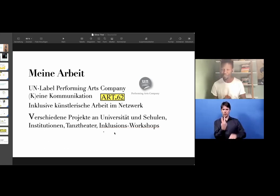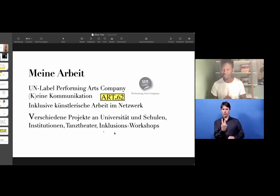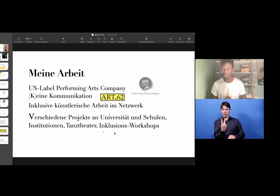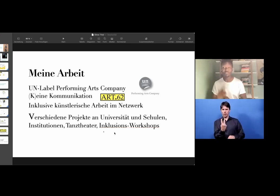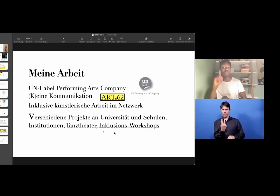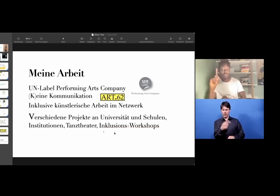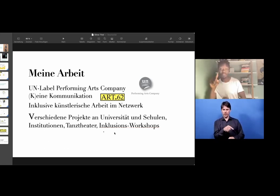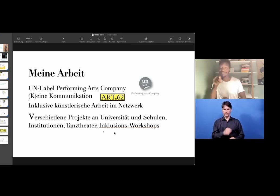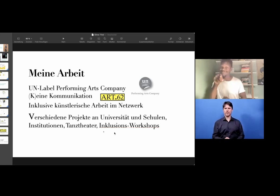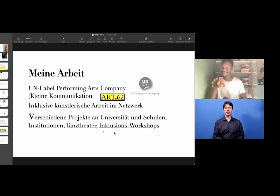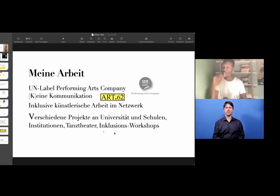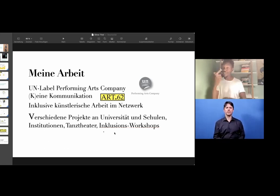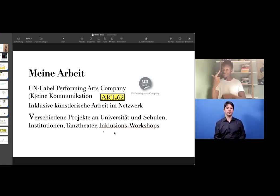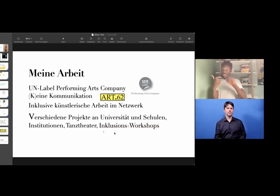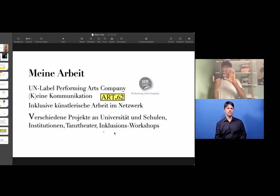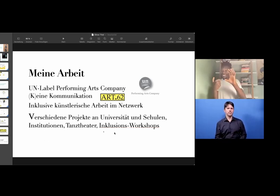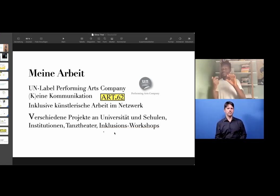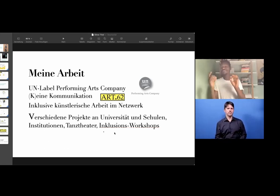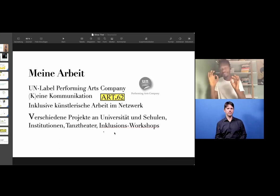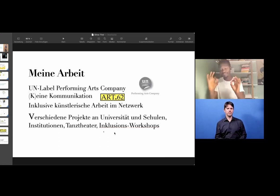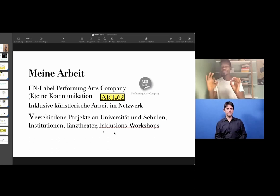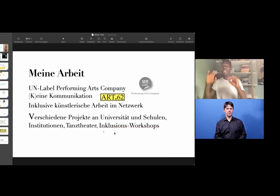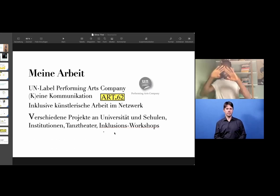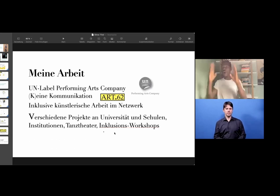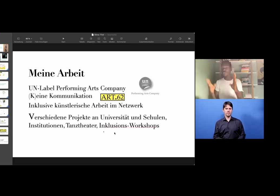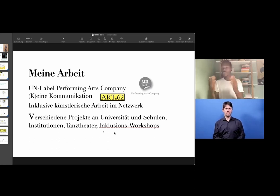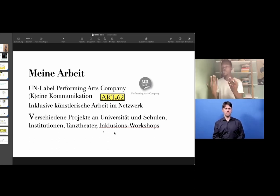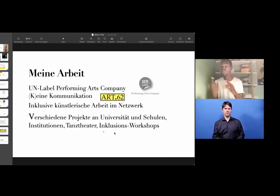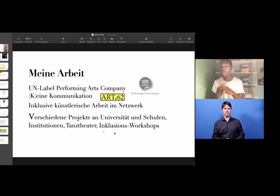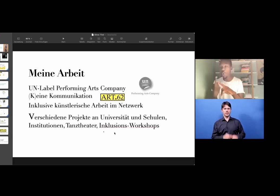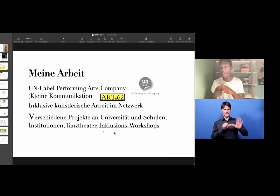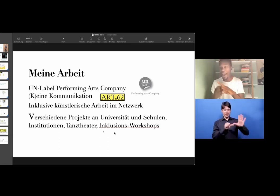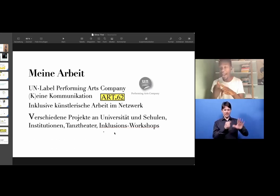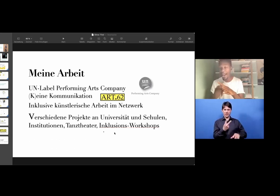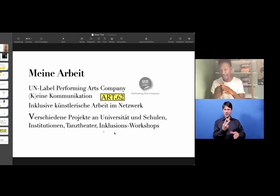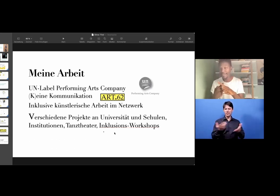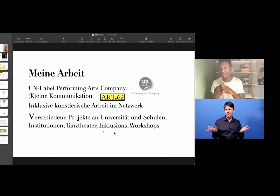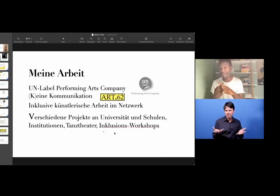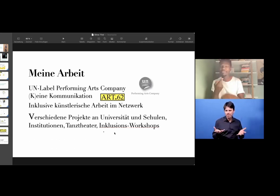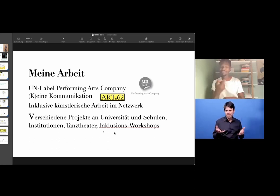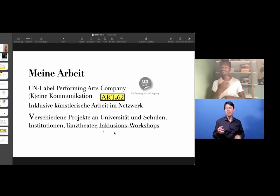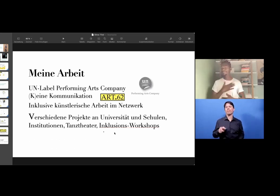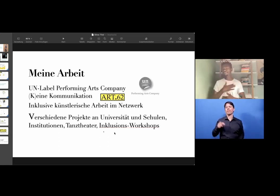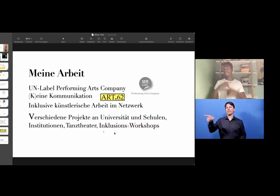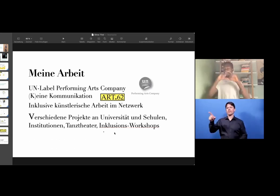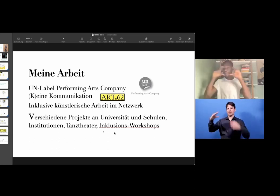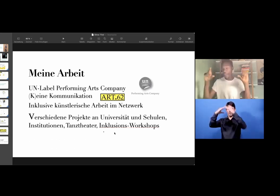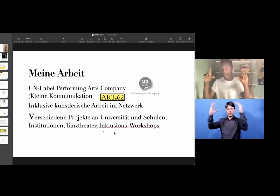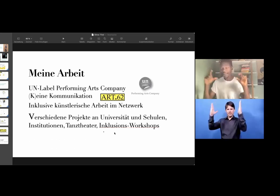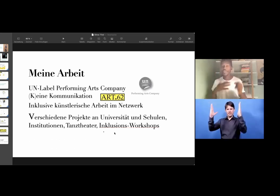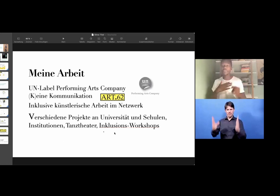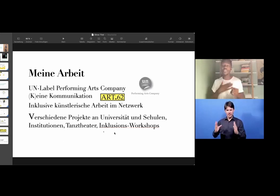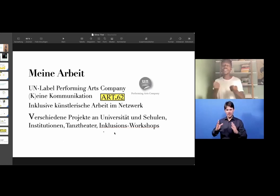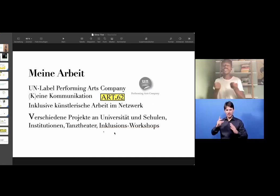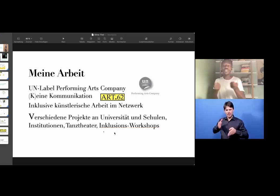So this is what we work like. The 62 actually comes from the house number. So, the house we are working on